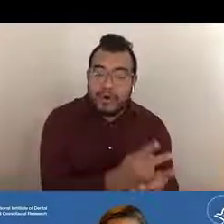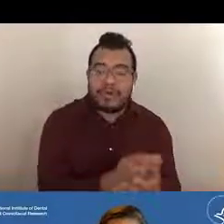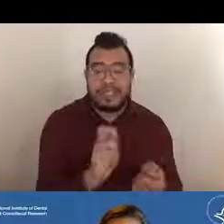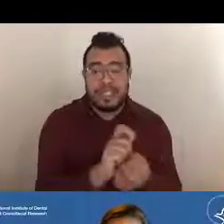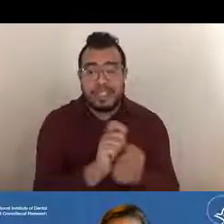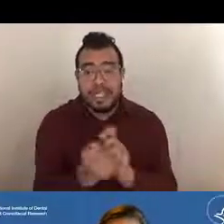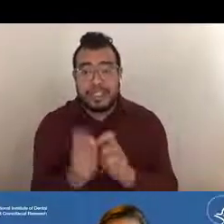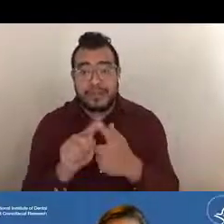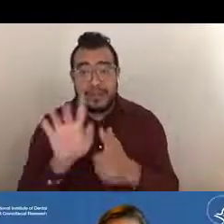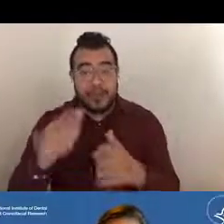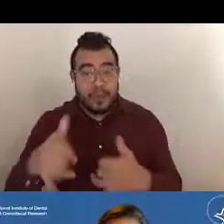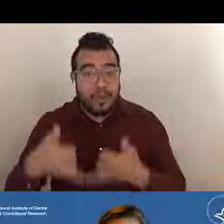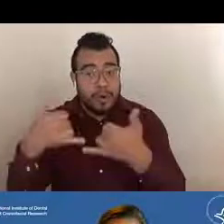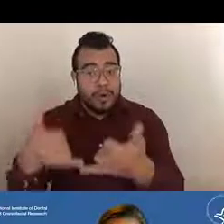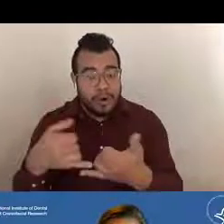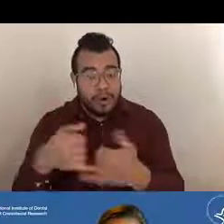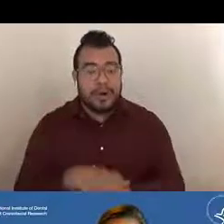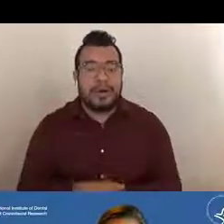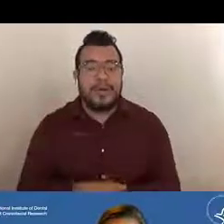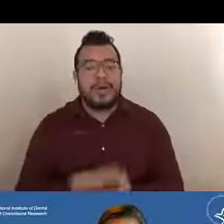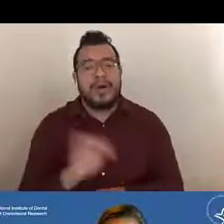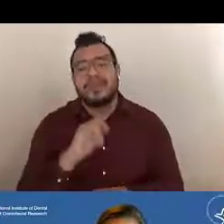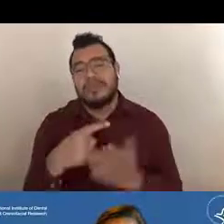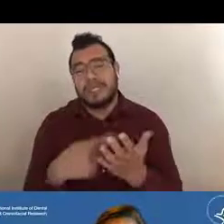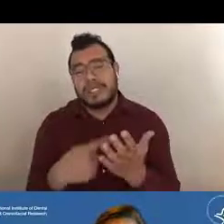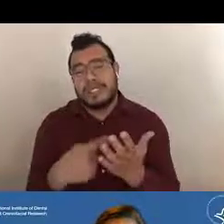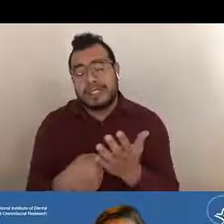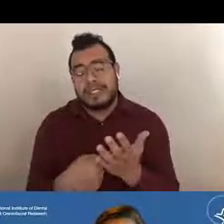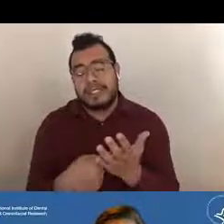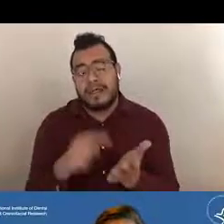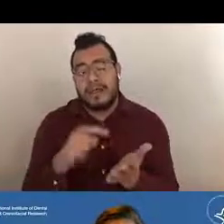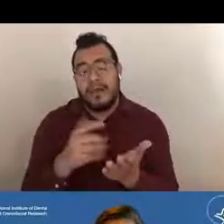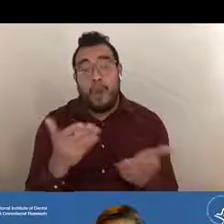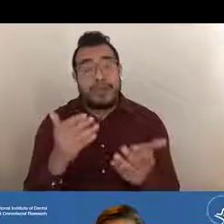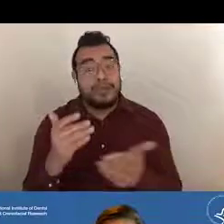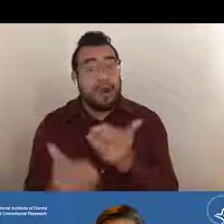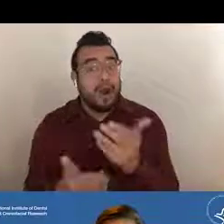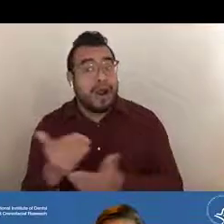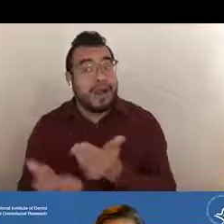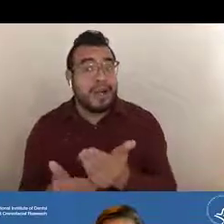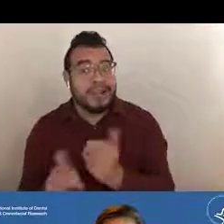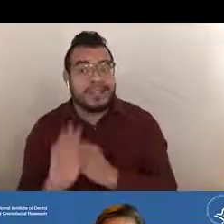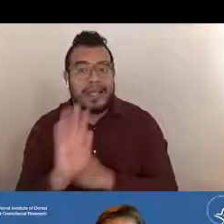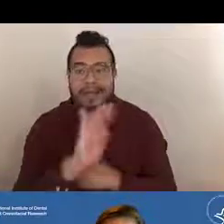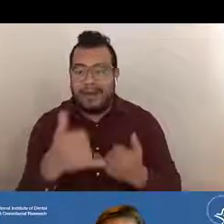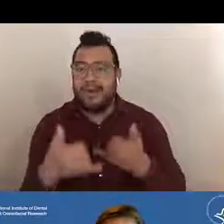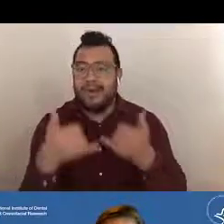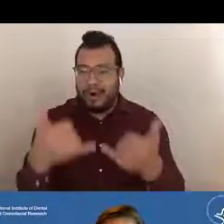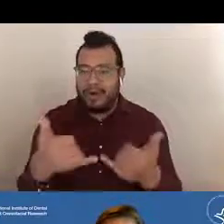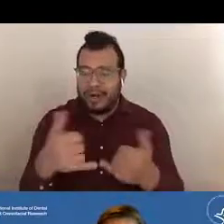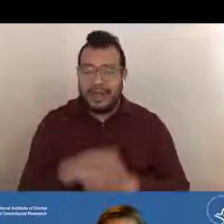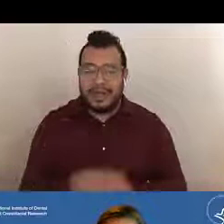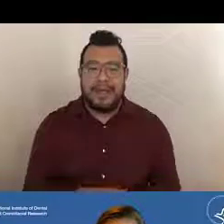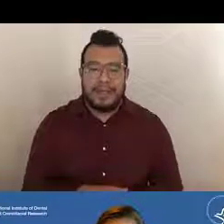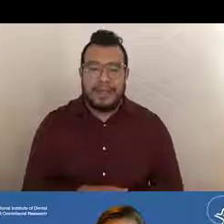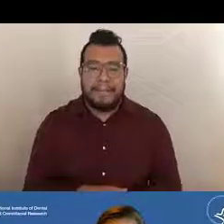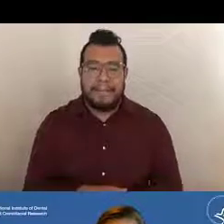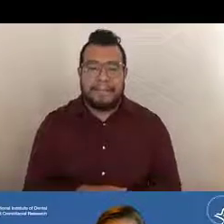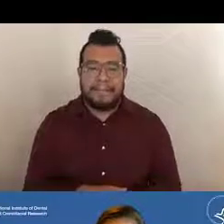And also just to discuss the progress of your funded award. And then finally after the award,